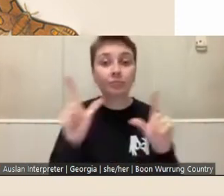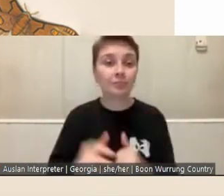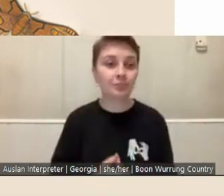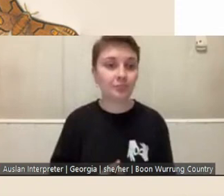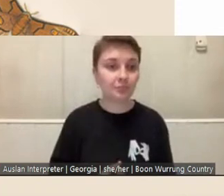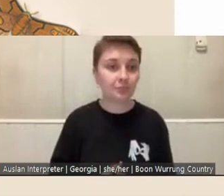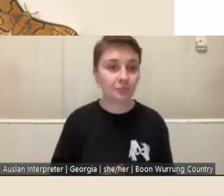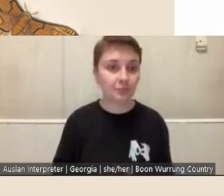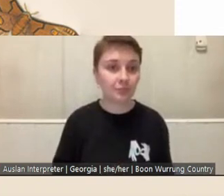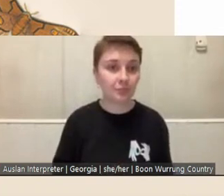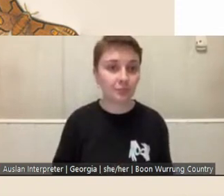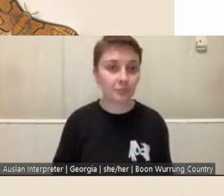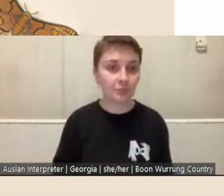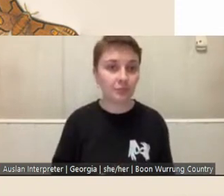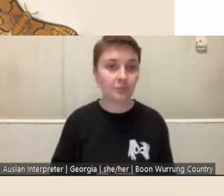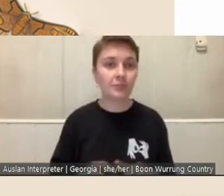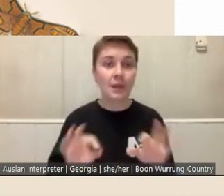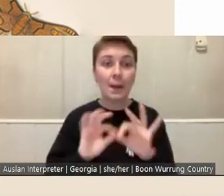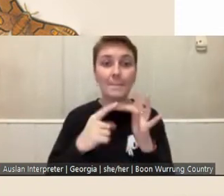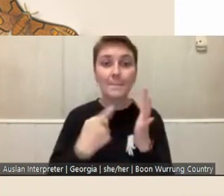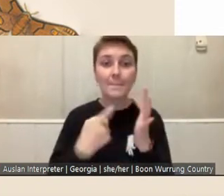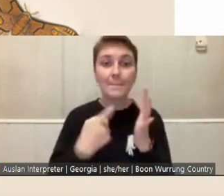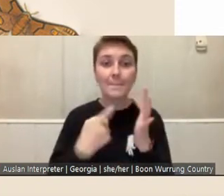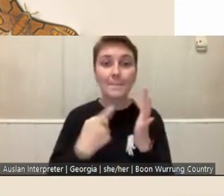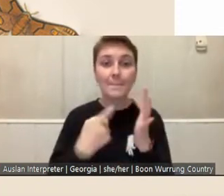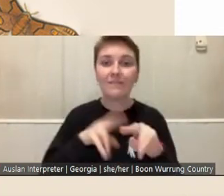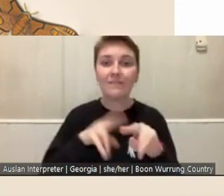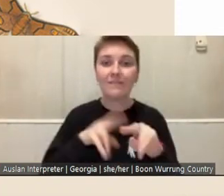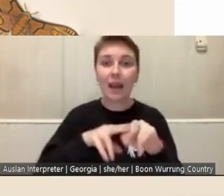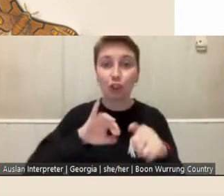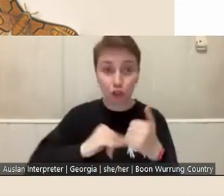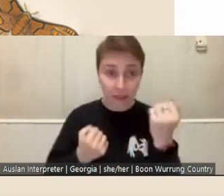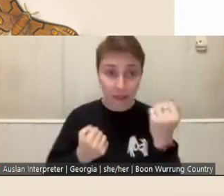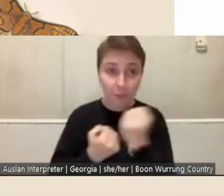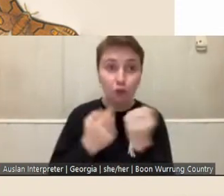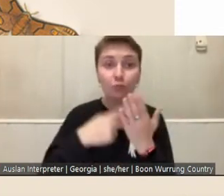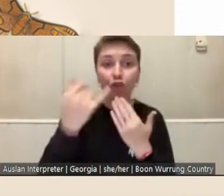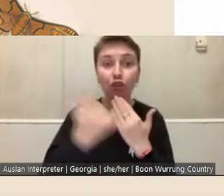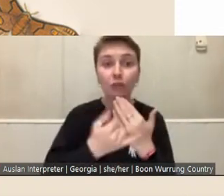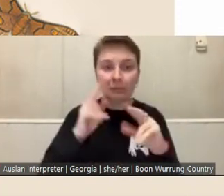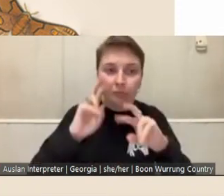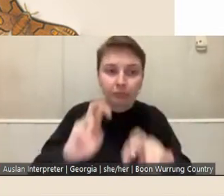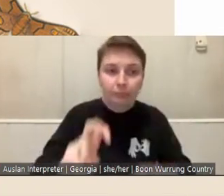The Berry Family Fellowship supports a project exploring an aspect of the social history of